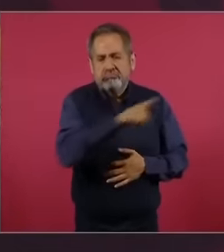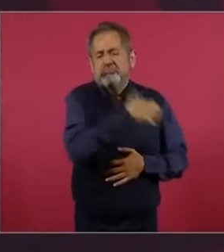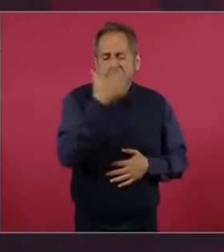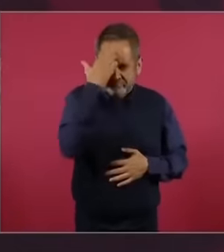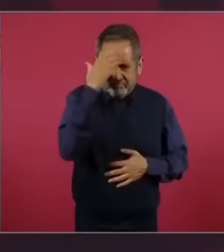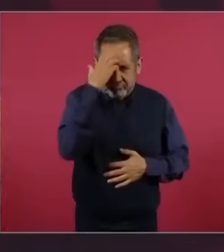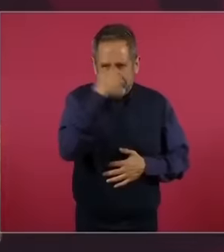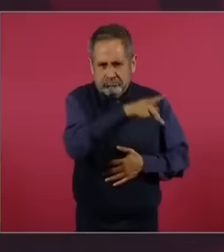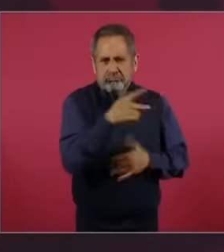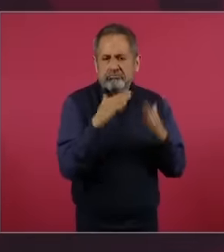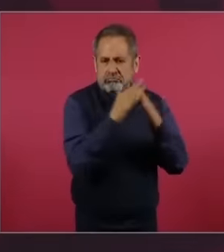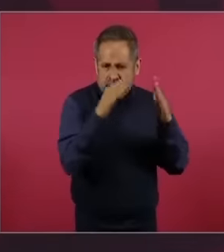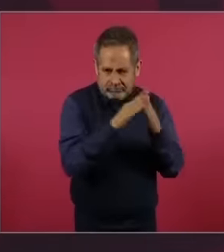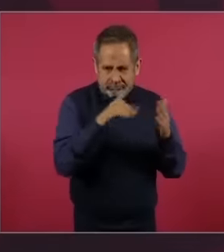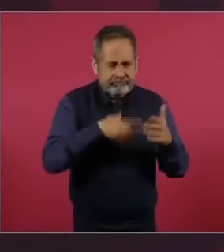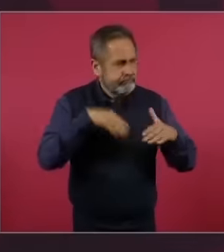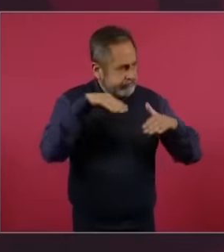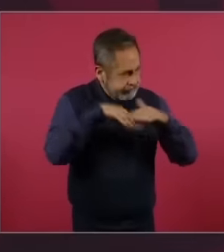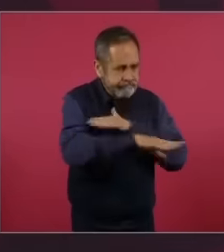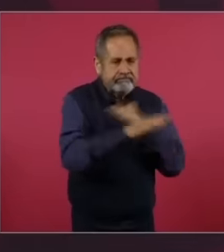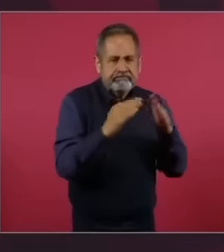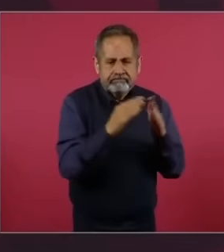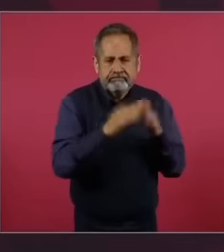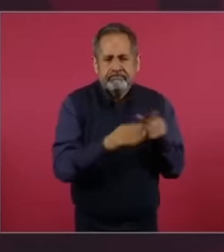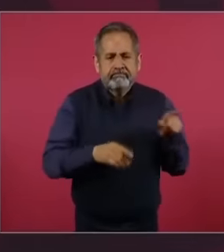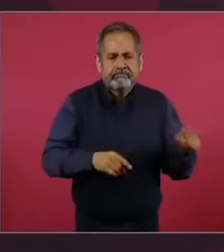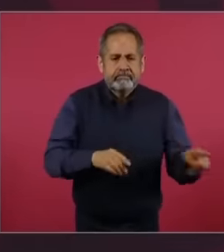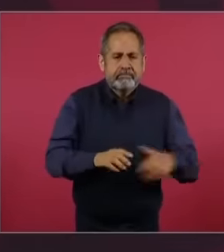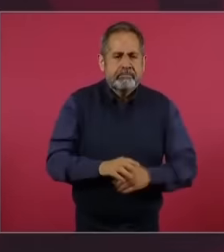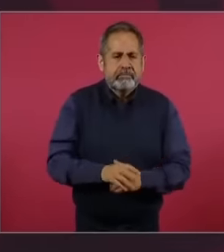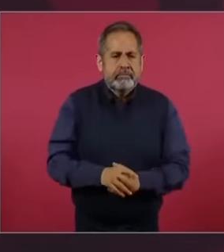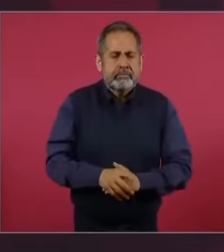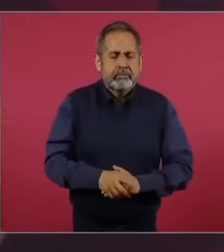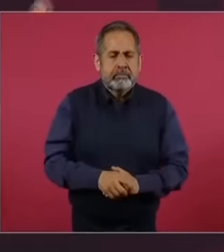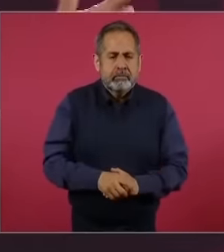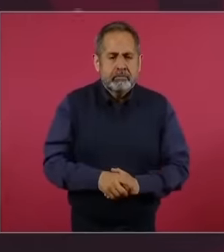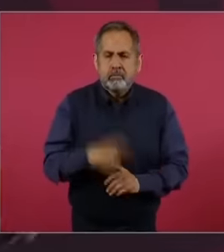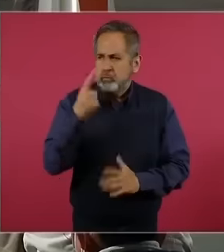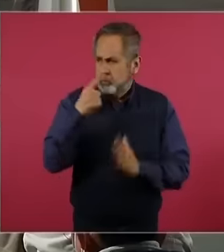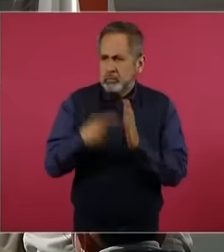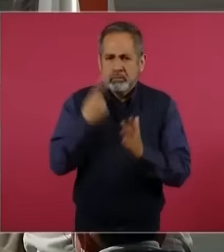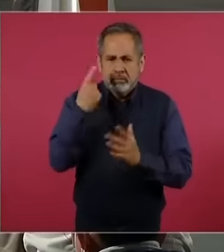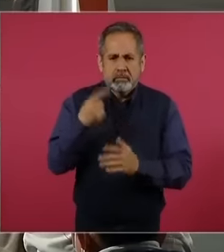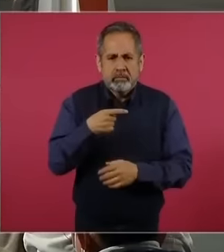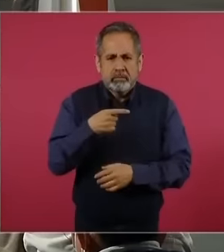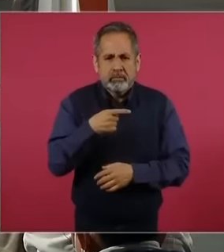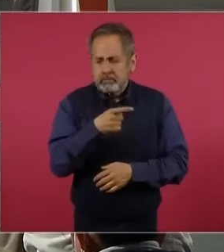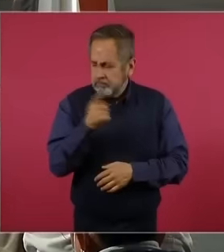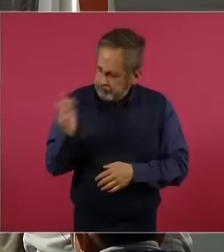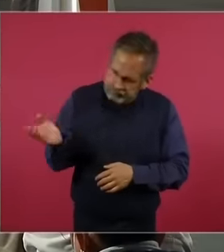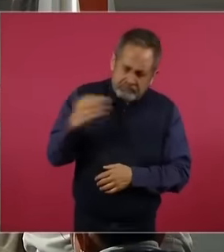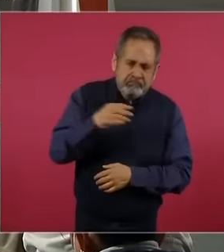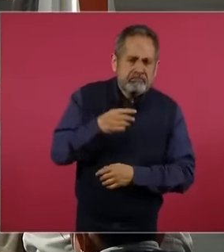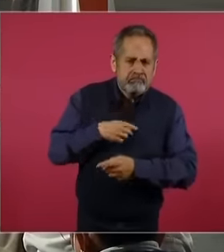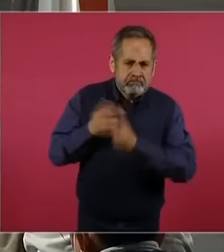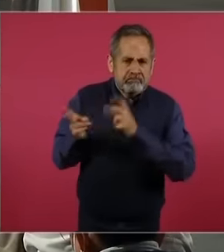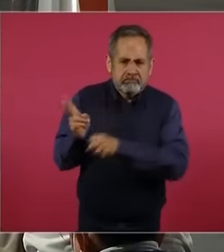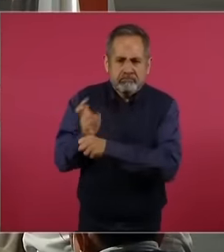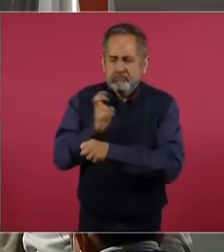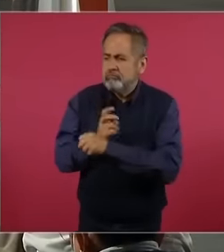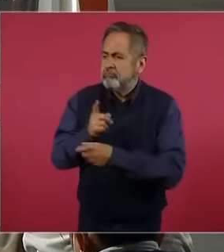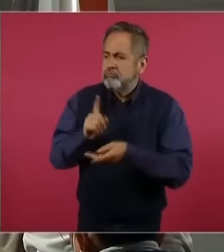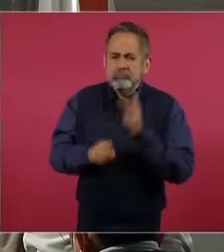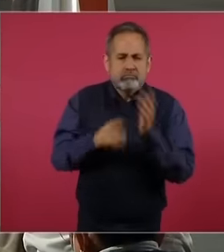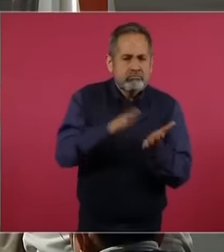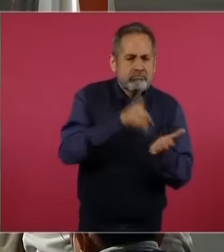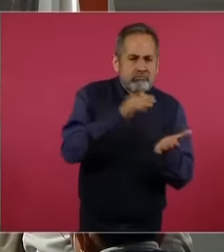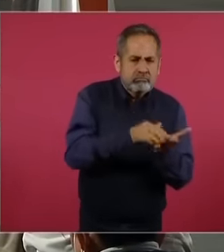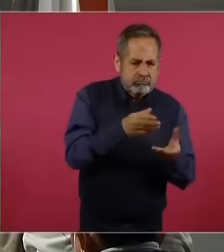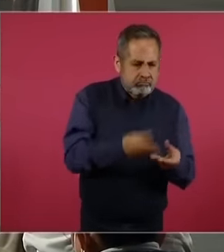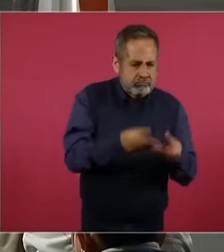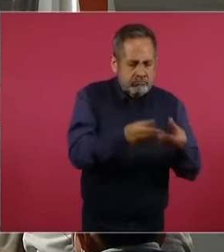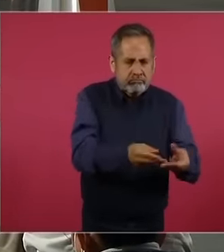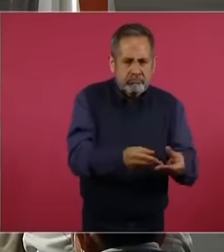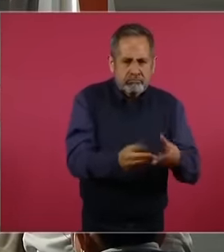house, he once told me, see that I have some documents here in the nightstand by